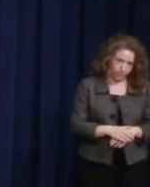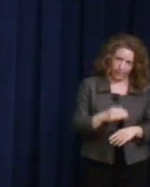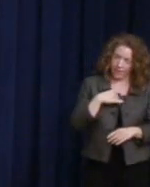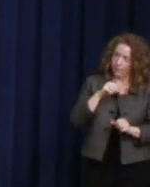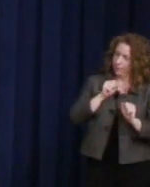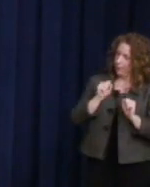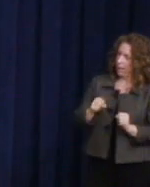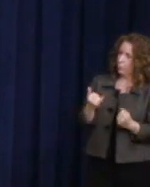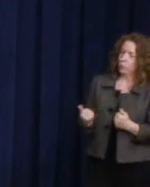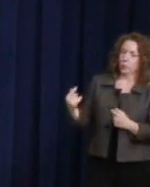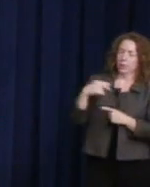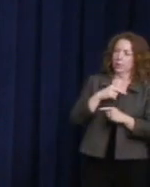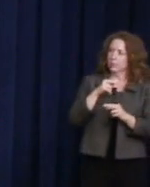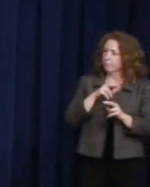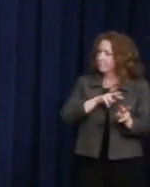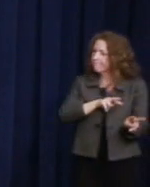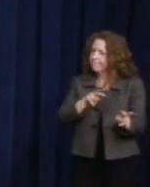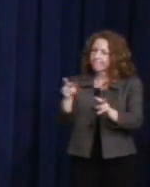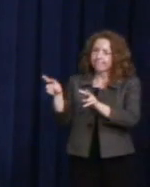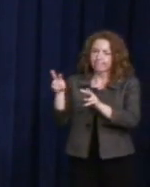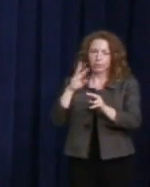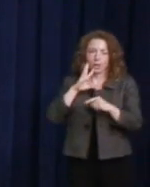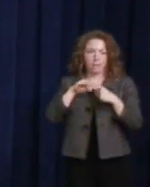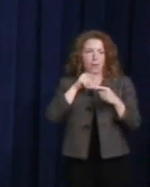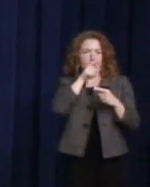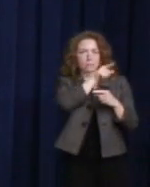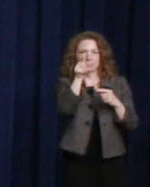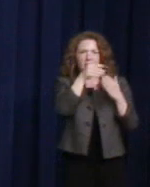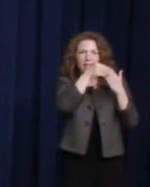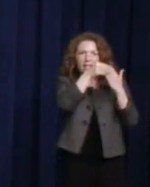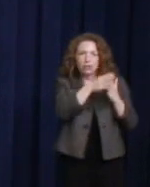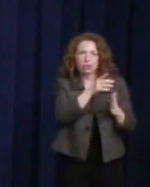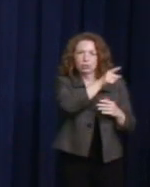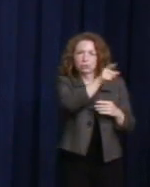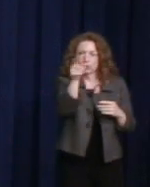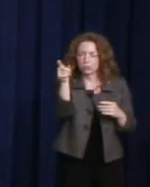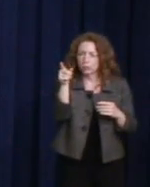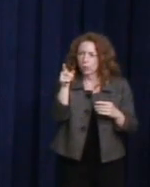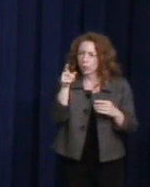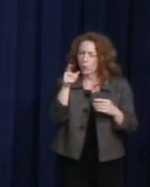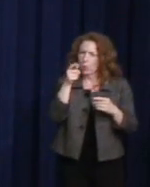who break glass ceilings everywhere they walk.